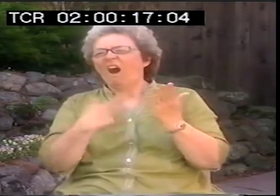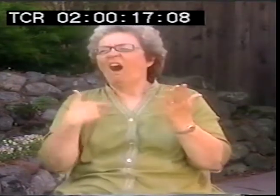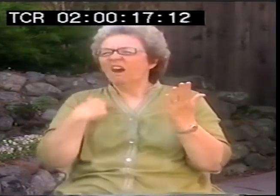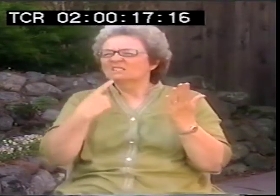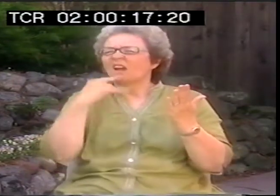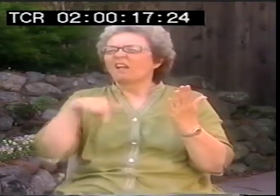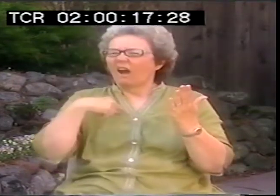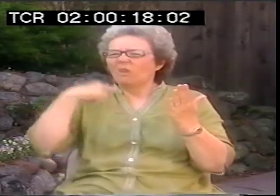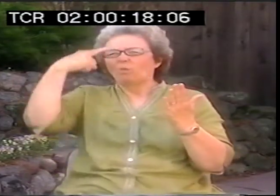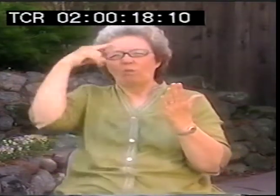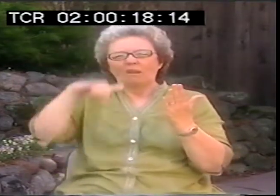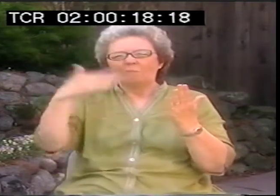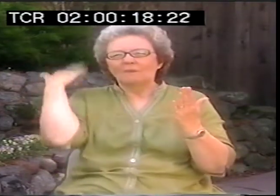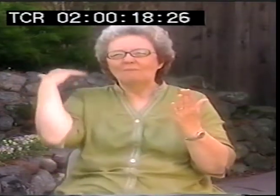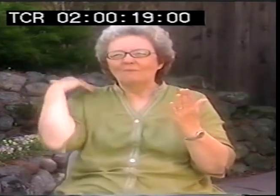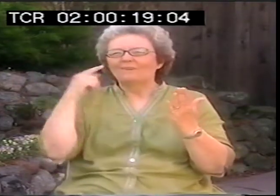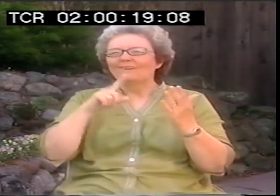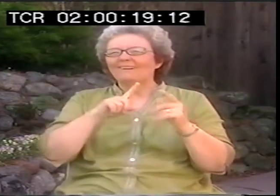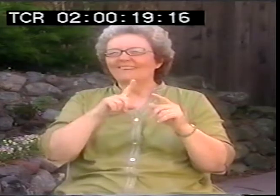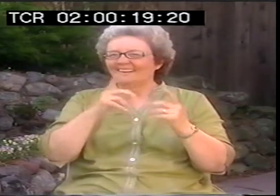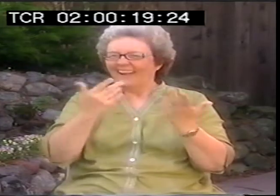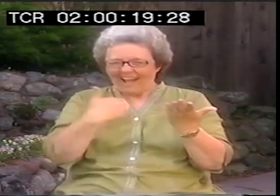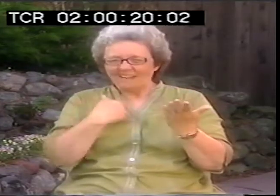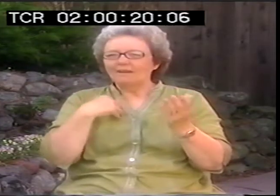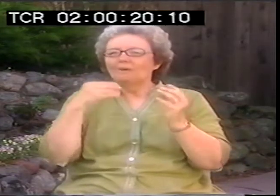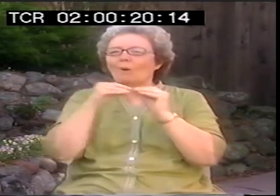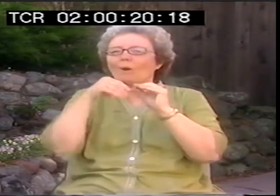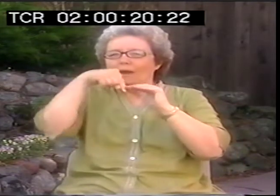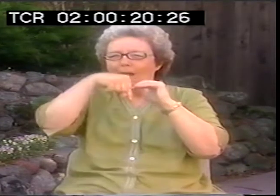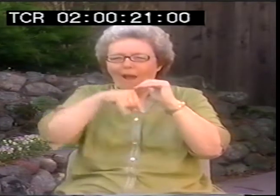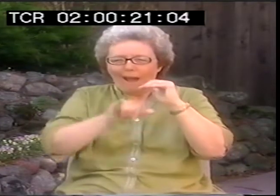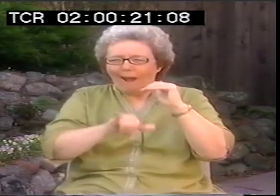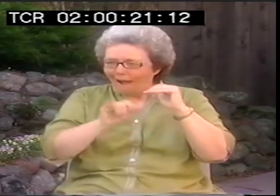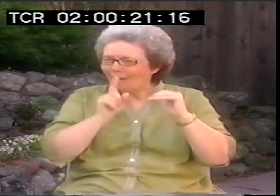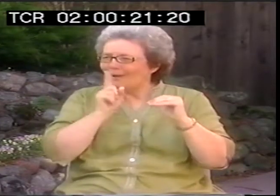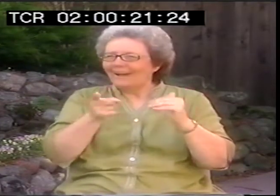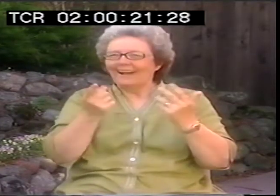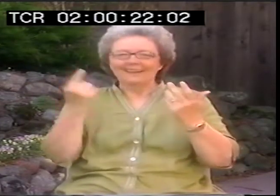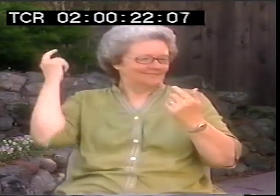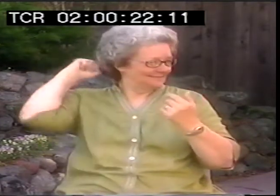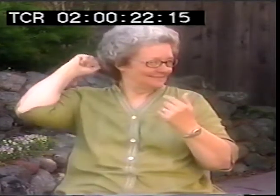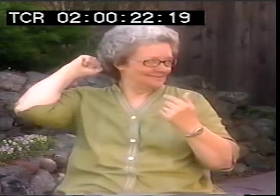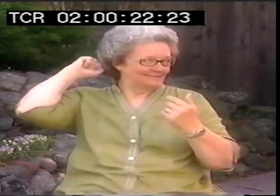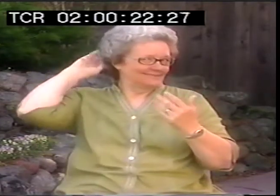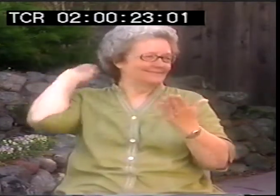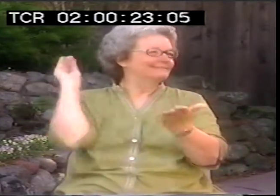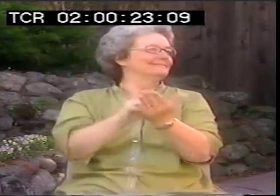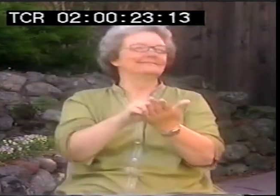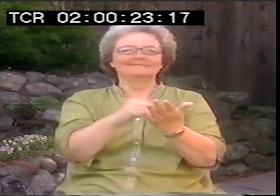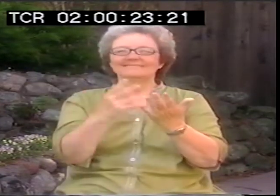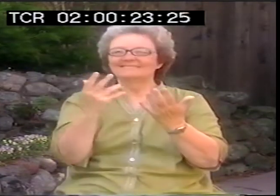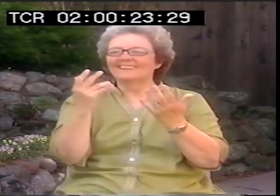It and then once they revisit it, they go, wow. I didn't even realize I was thinking that. There's more nuance, there's more depth to this than I even knew.